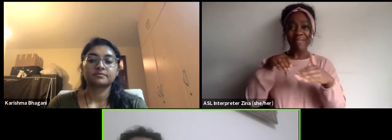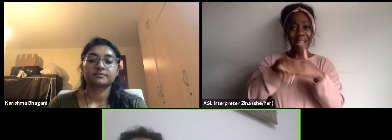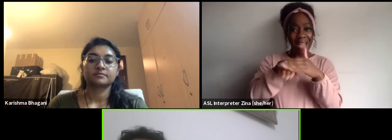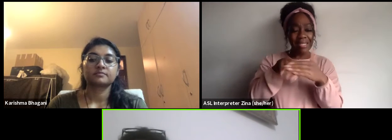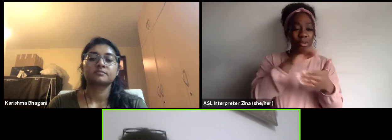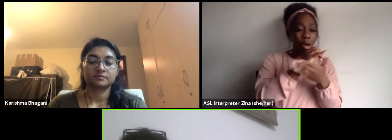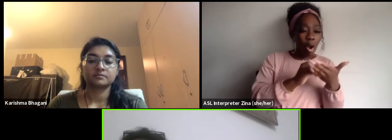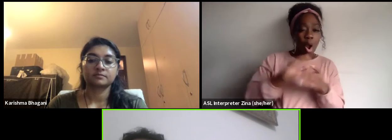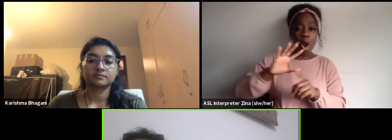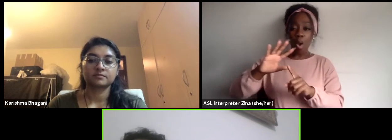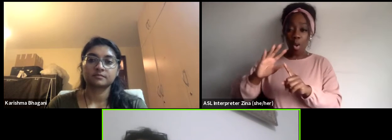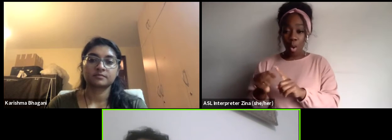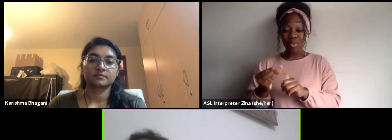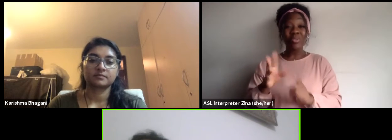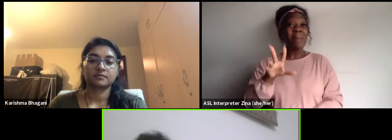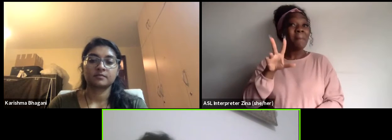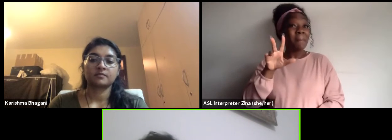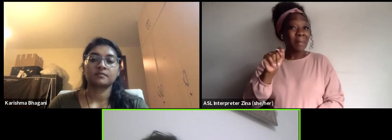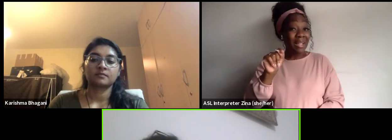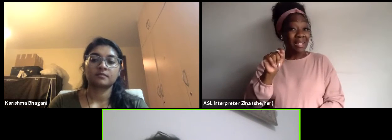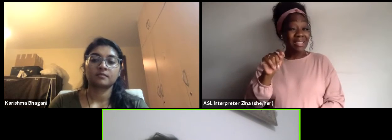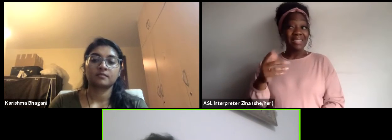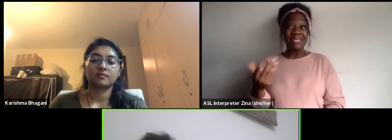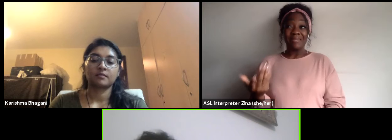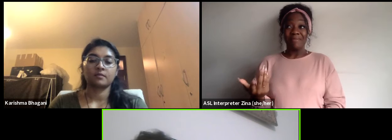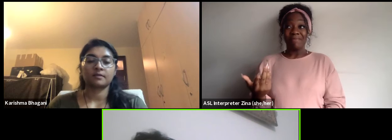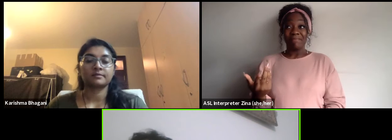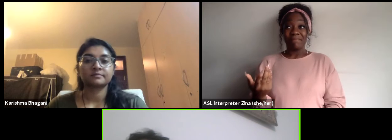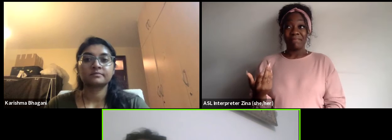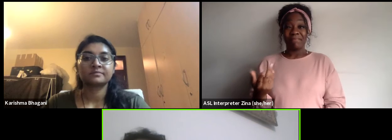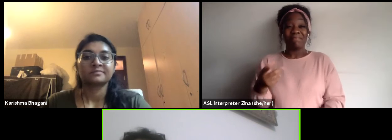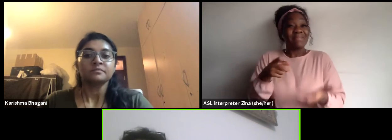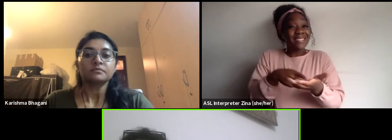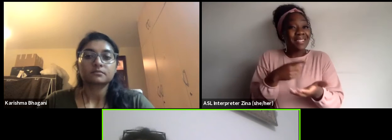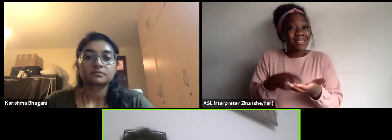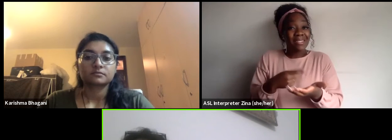However depending also in them it's sometimes risky